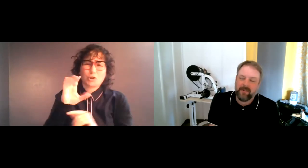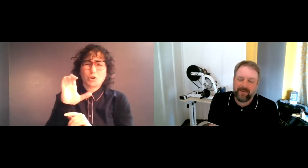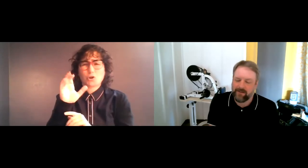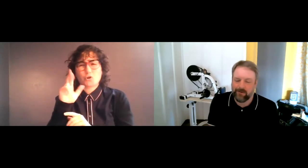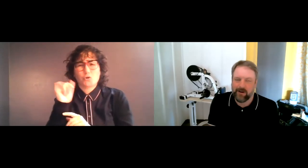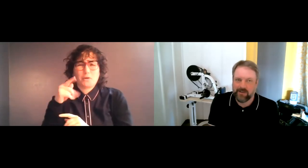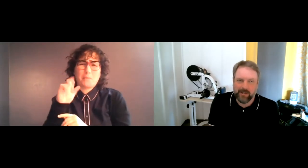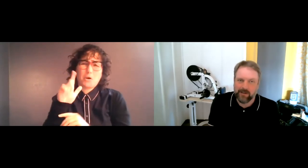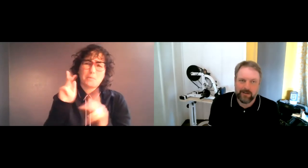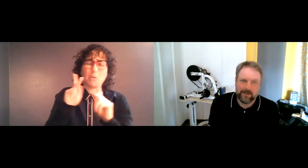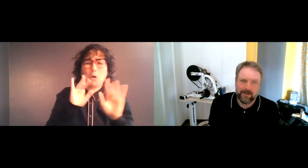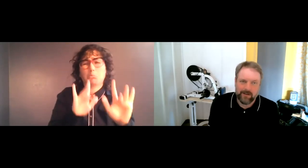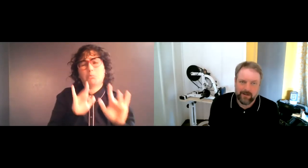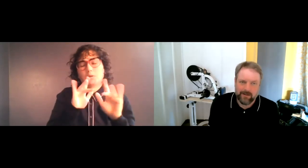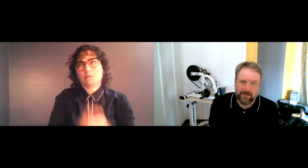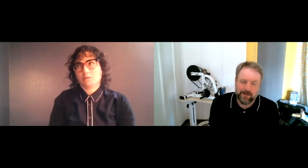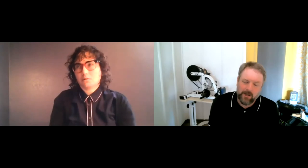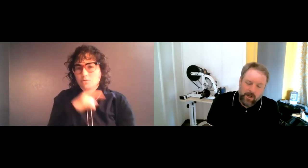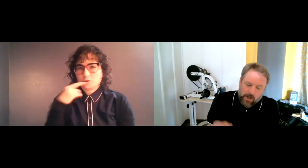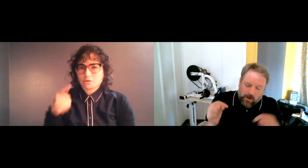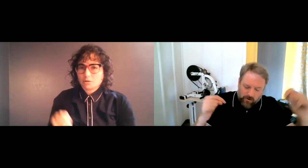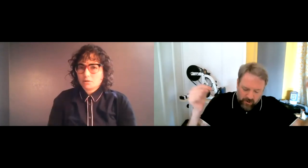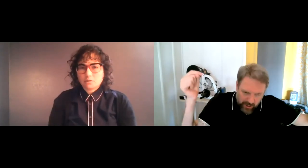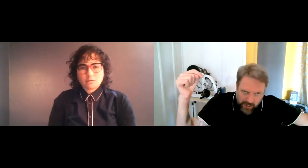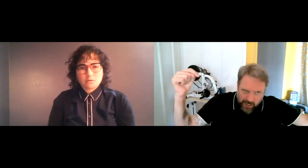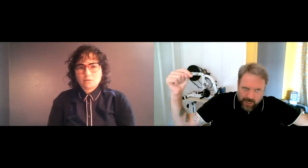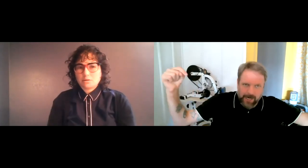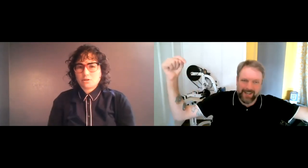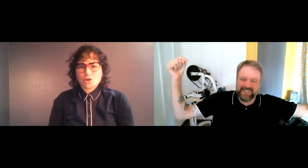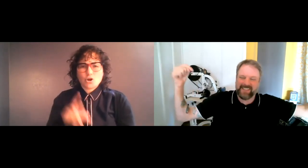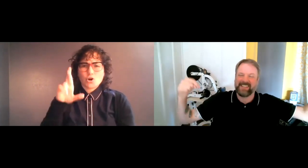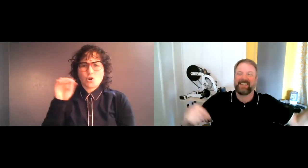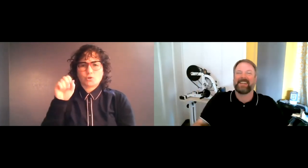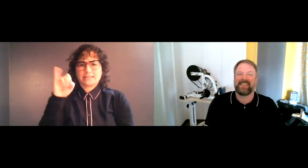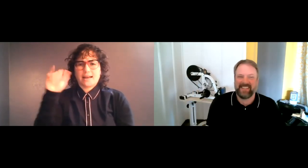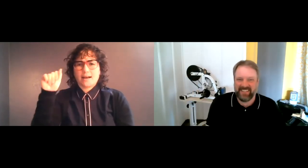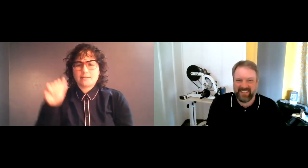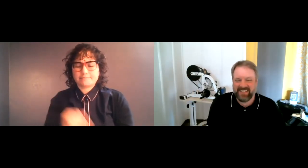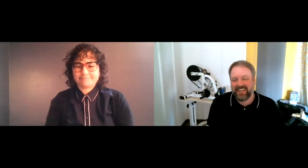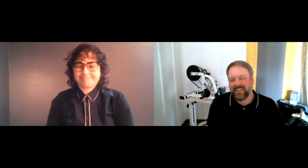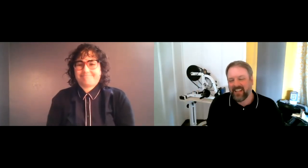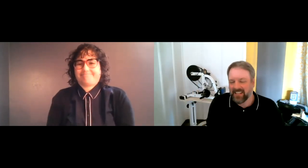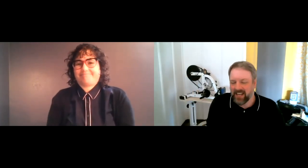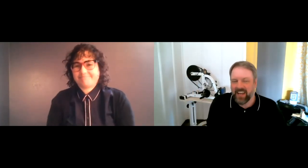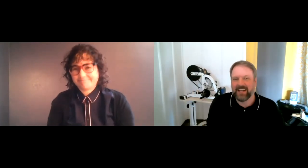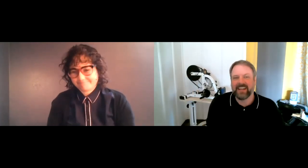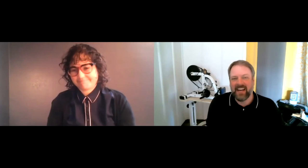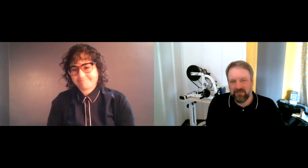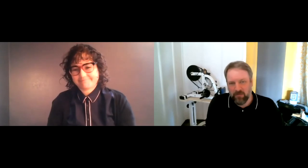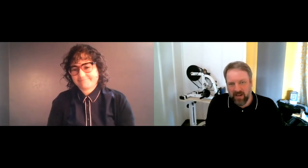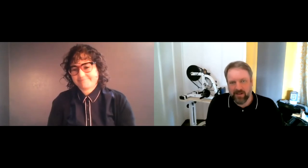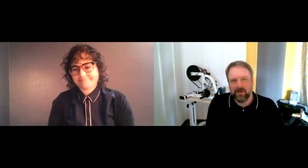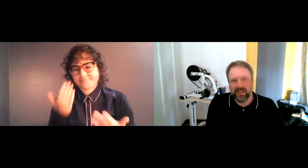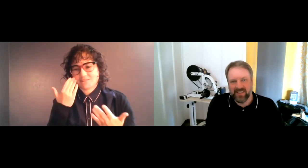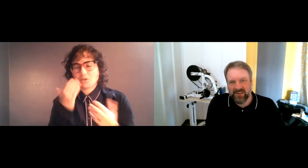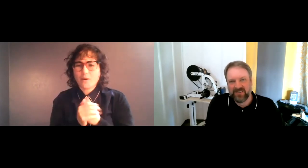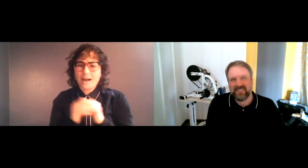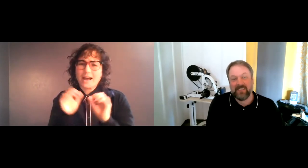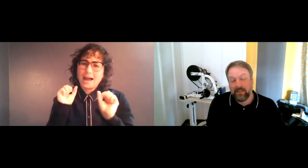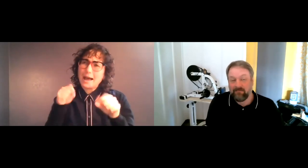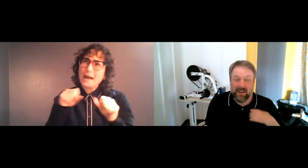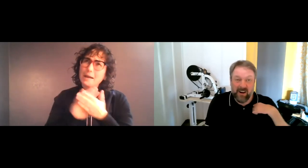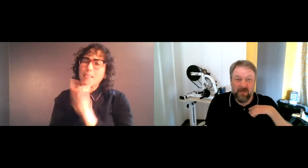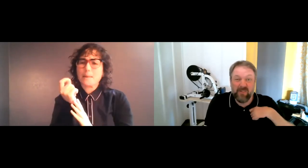[in Russian accent] Rossiya!! I can get kind of romantic about it though.